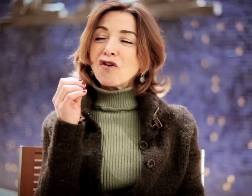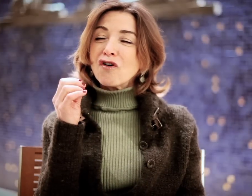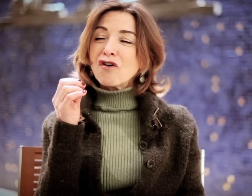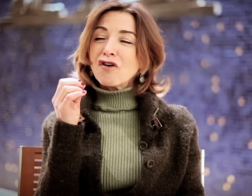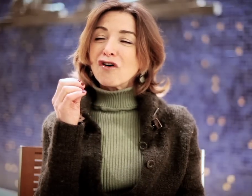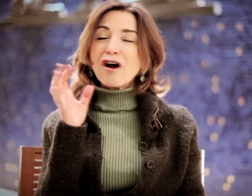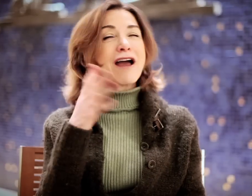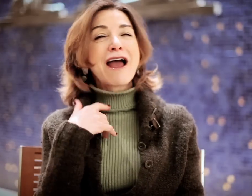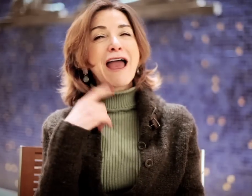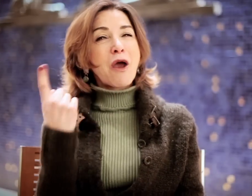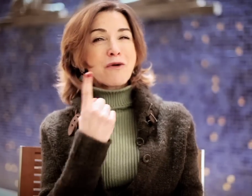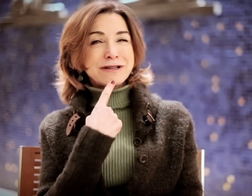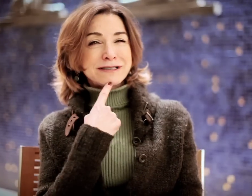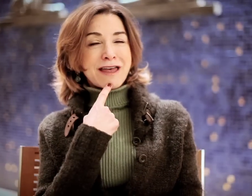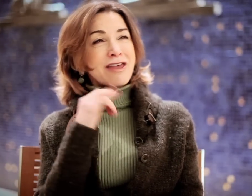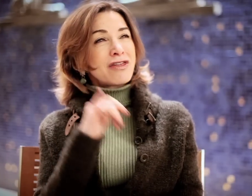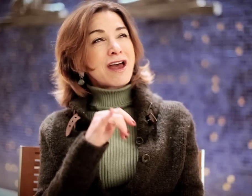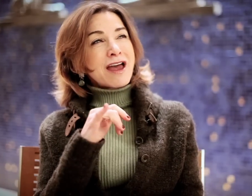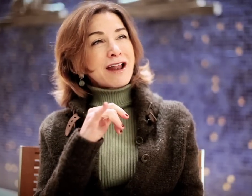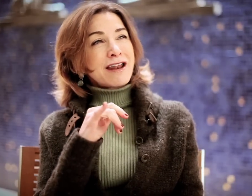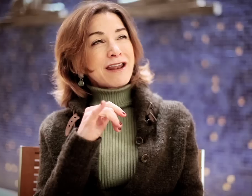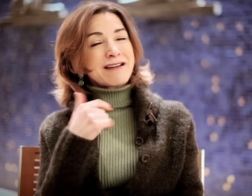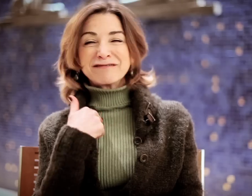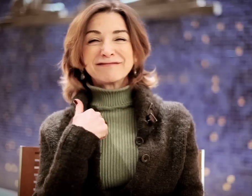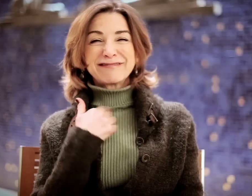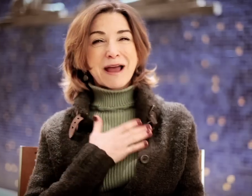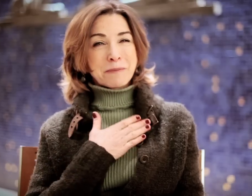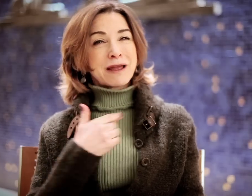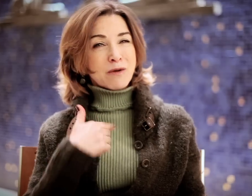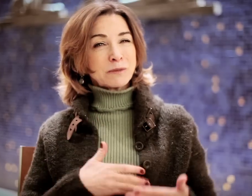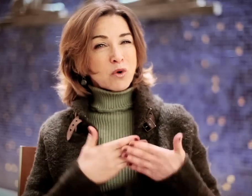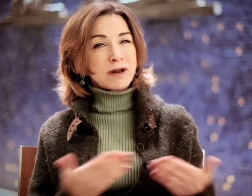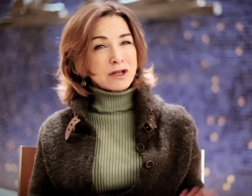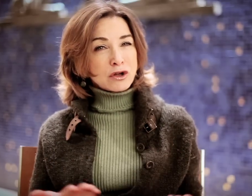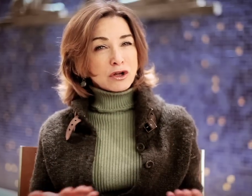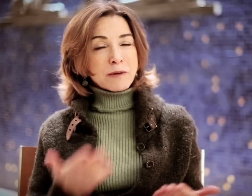So I always say that... I'm happy I was born here.